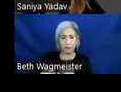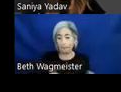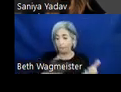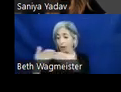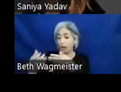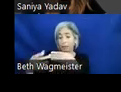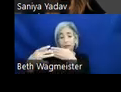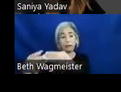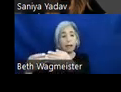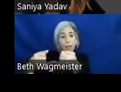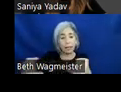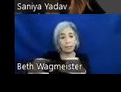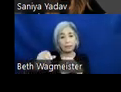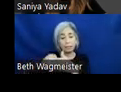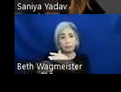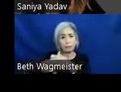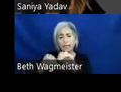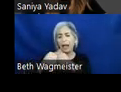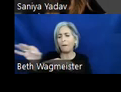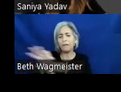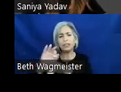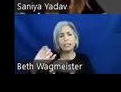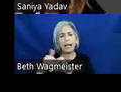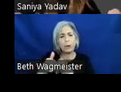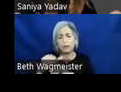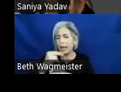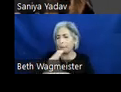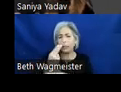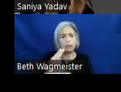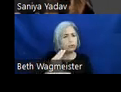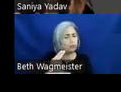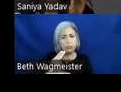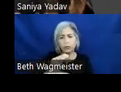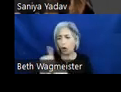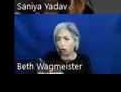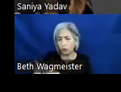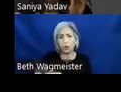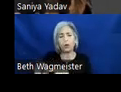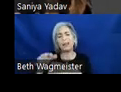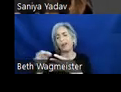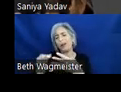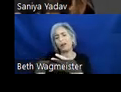on how it should function, how it should not be used and alternative ways to use them.